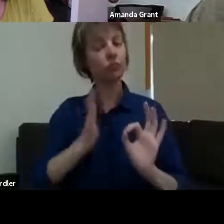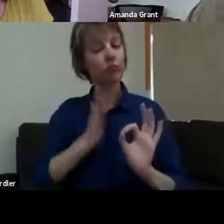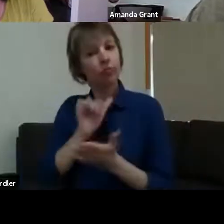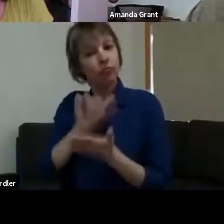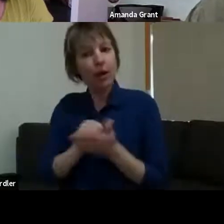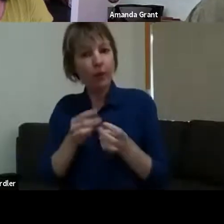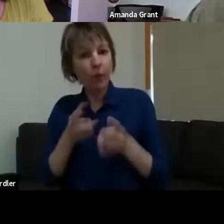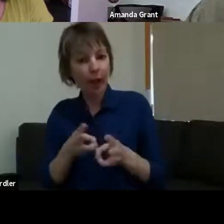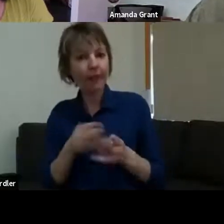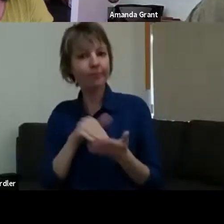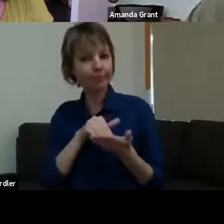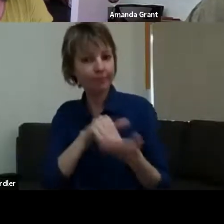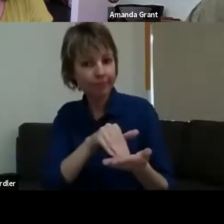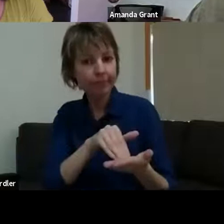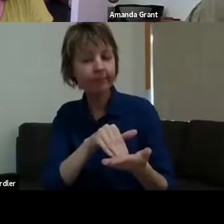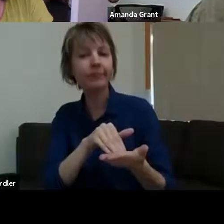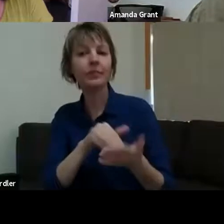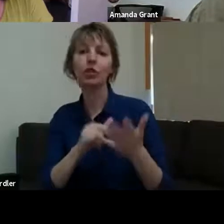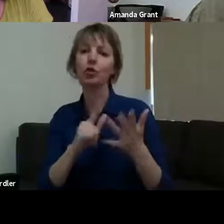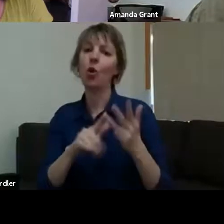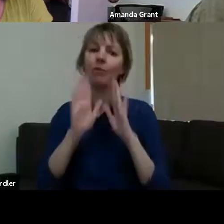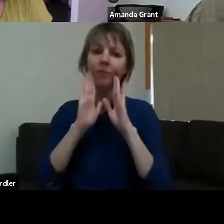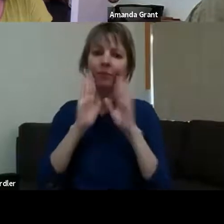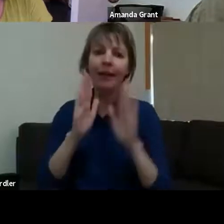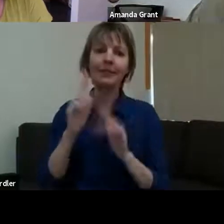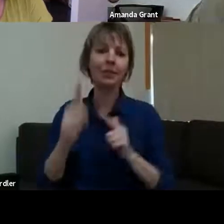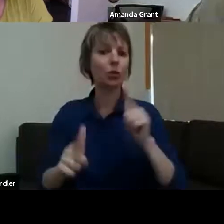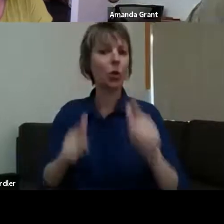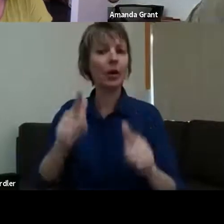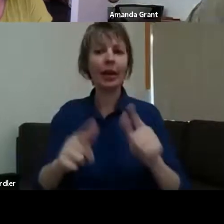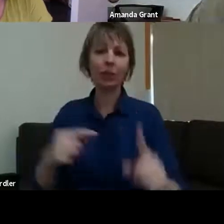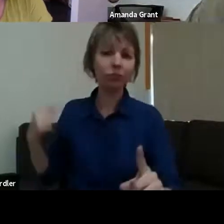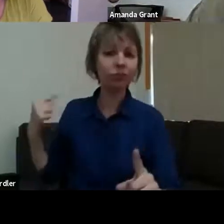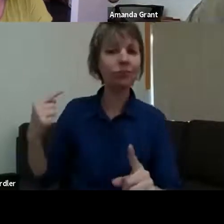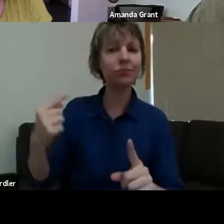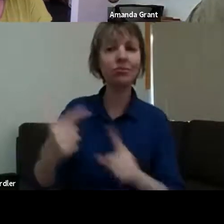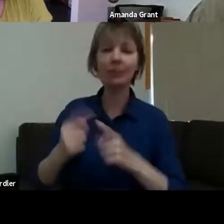yeah, we're still in the process of getting there, but it's coming